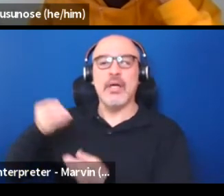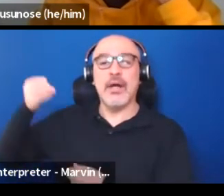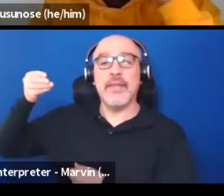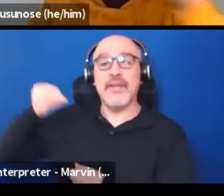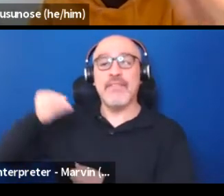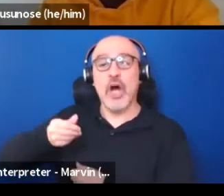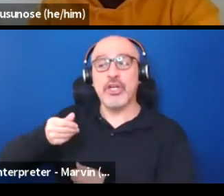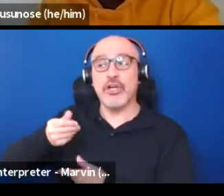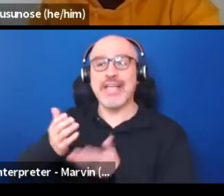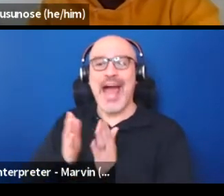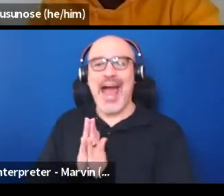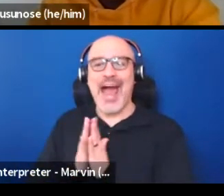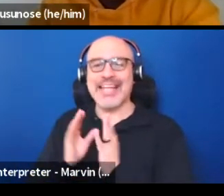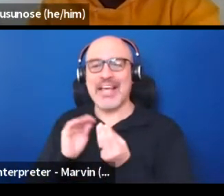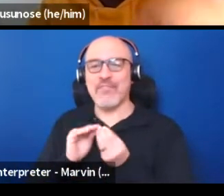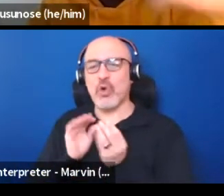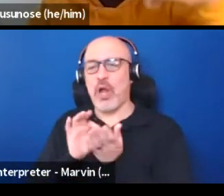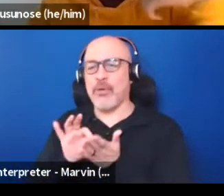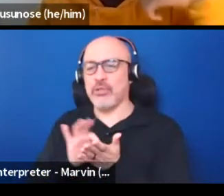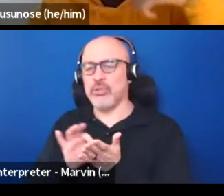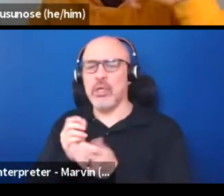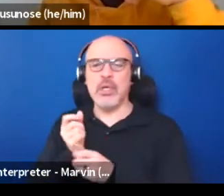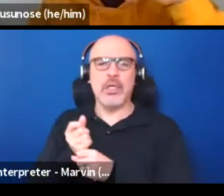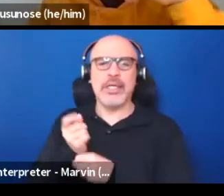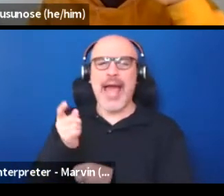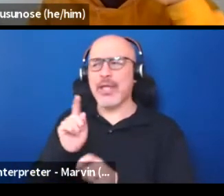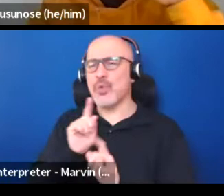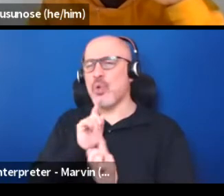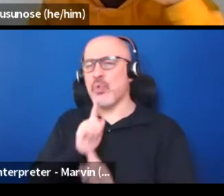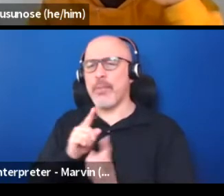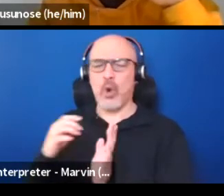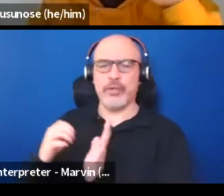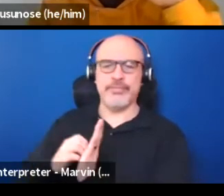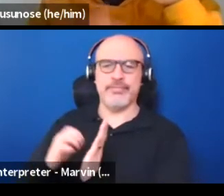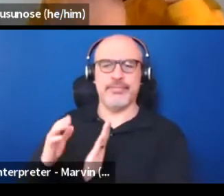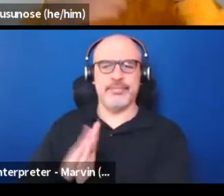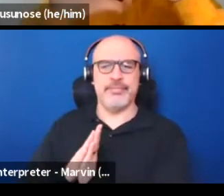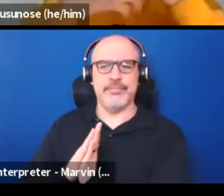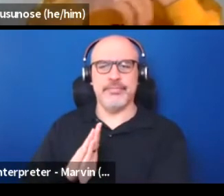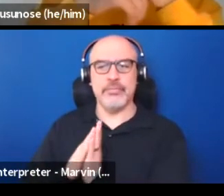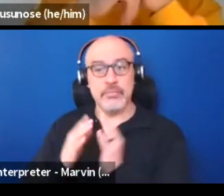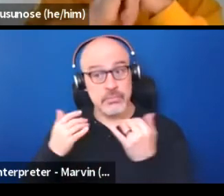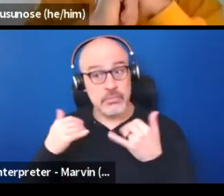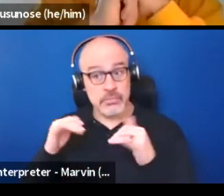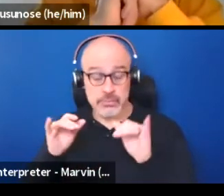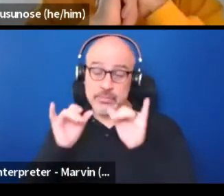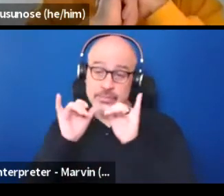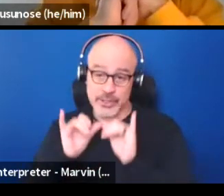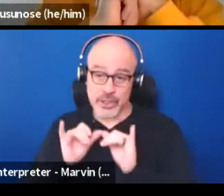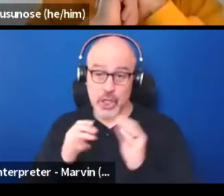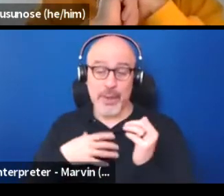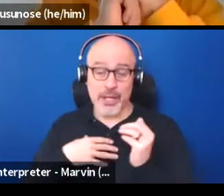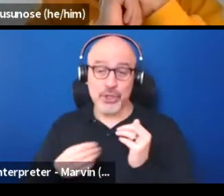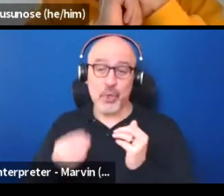This is what we're gonna put on their annual report. Those are still measured in the very white dominant places.